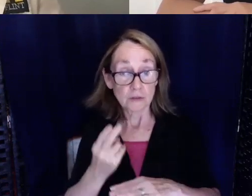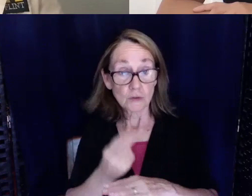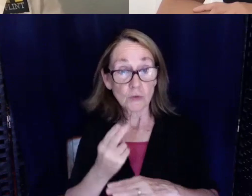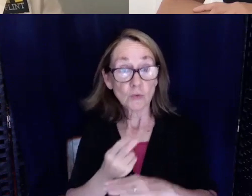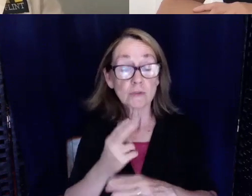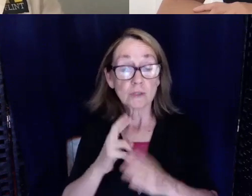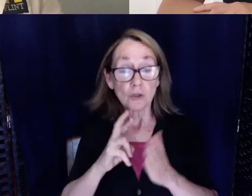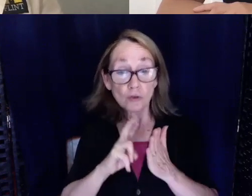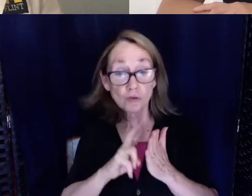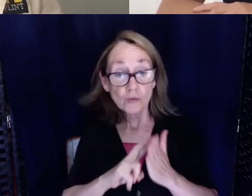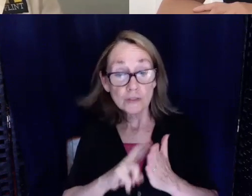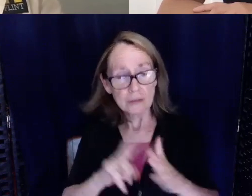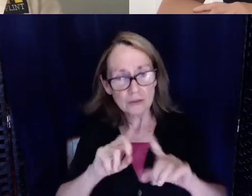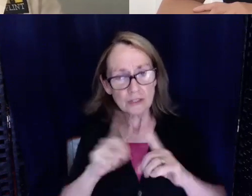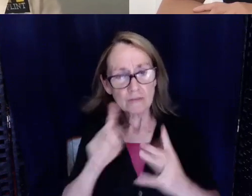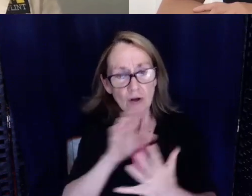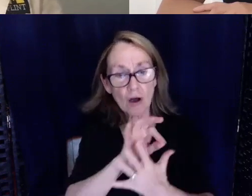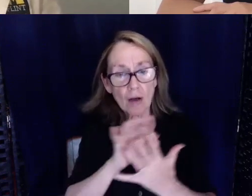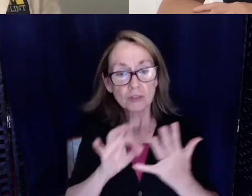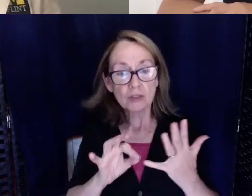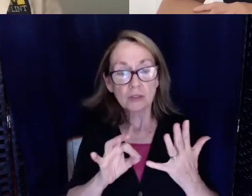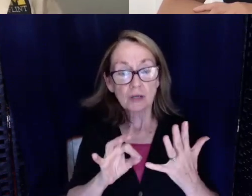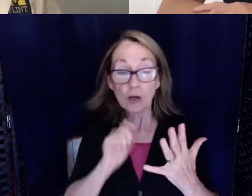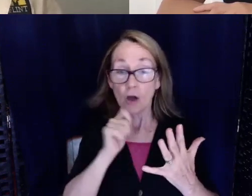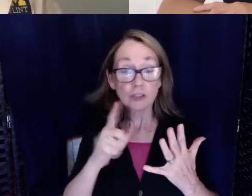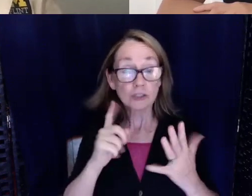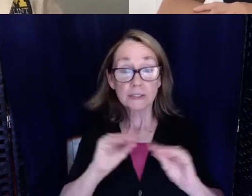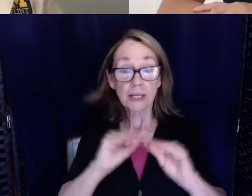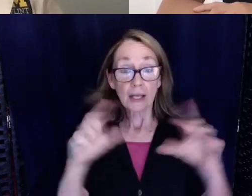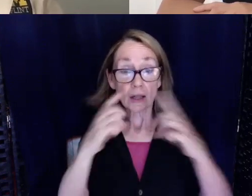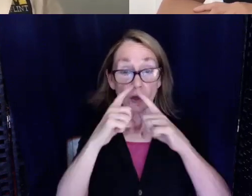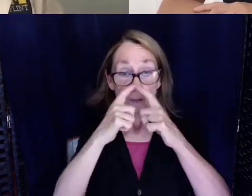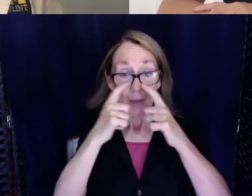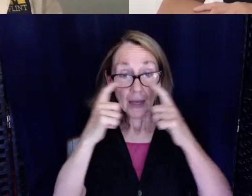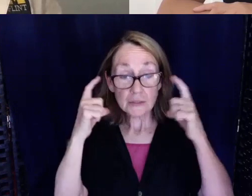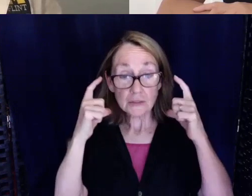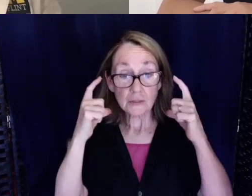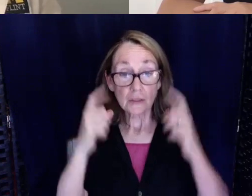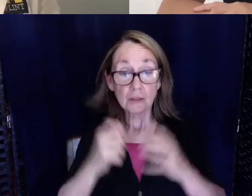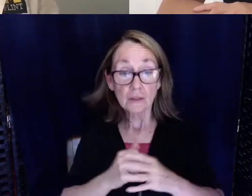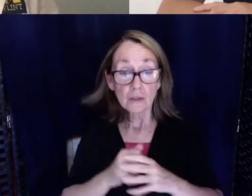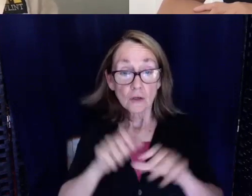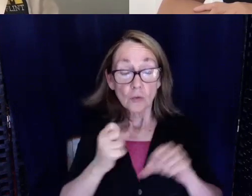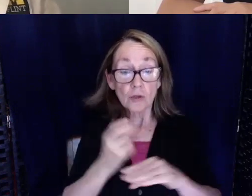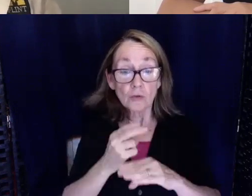different options. It's not just a clear mask if you're getting an interpreter. If you need to use the Otter app there's